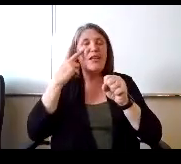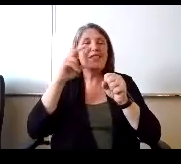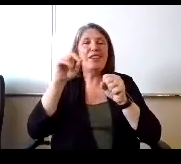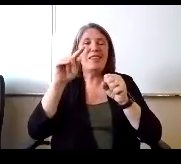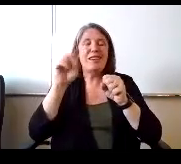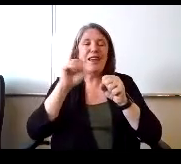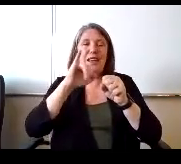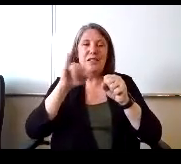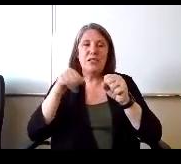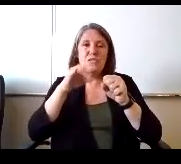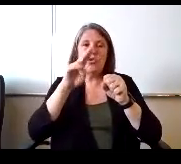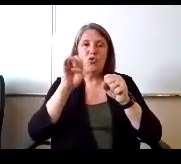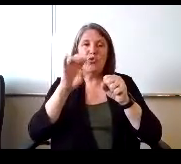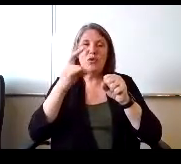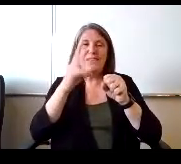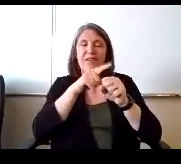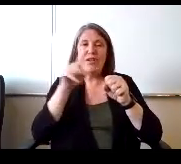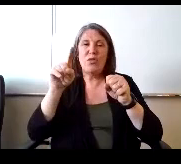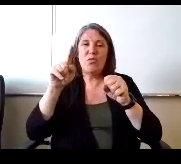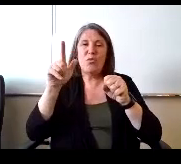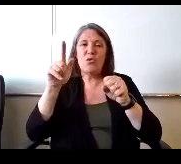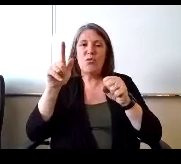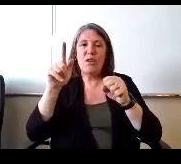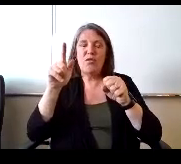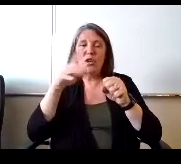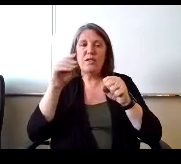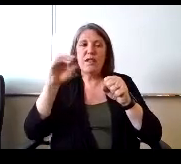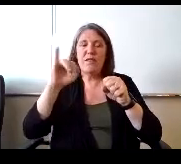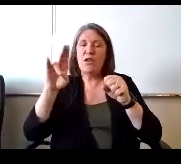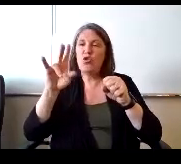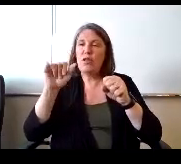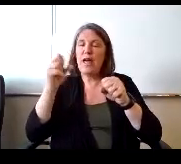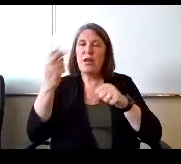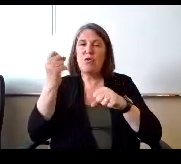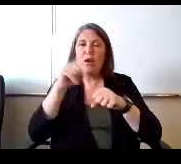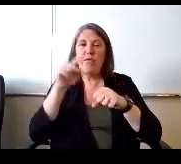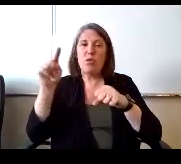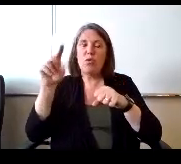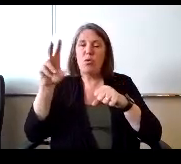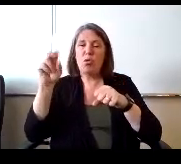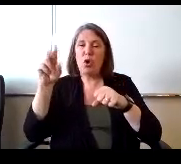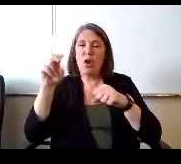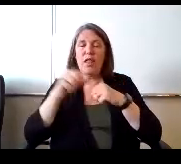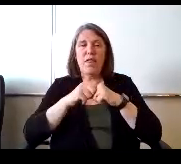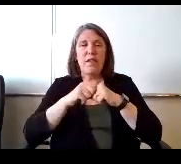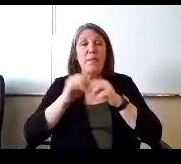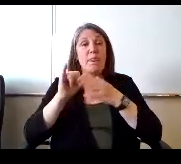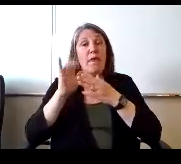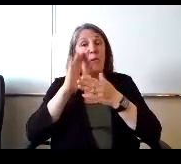June 7th through the 21st and then July 12 through the 30th and that will be here at the EAC.